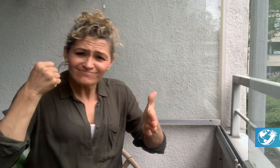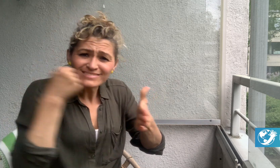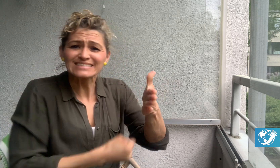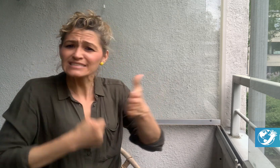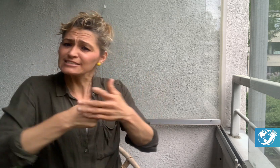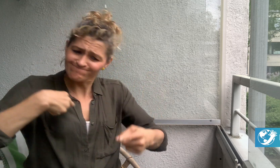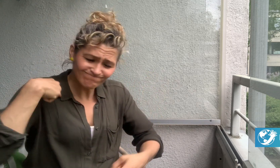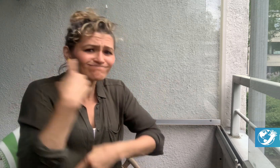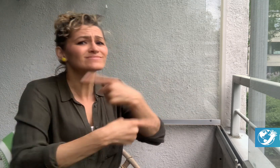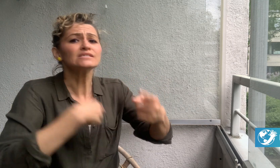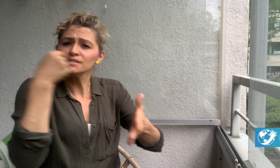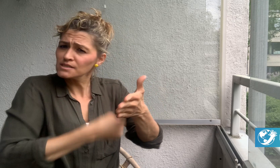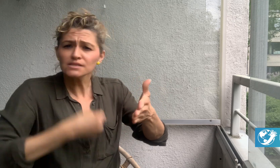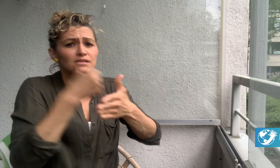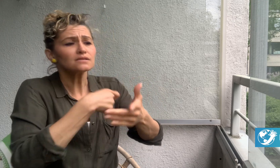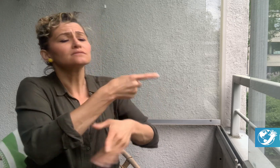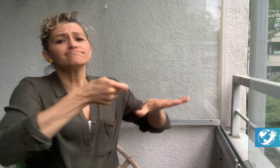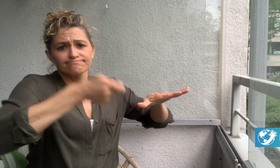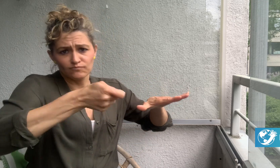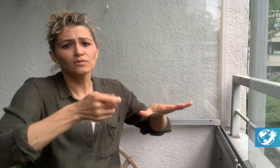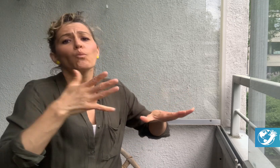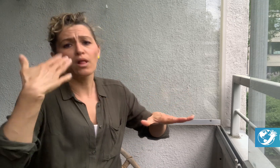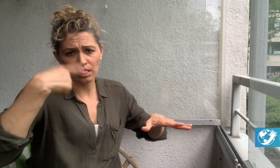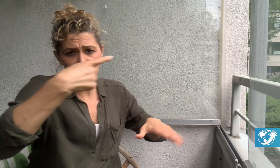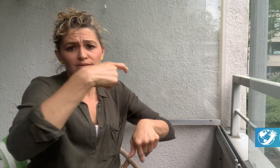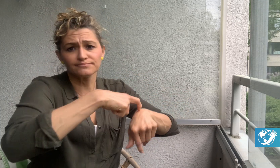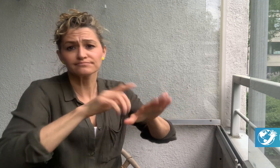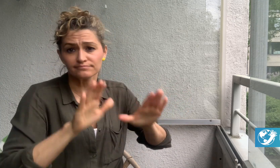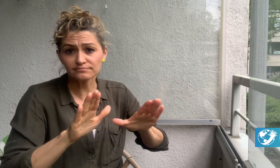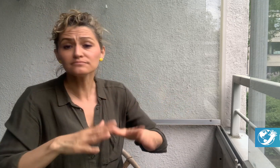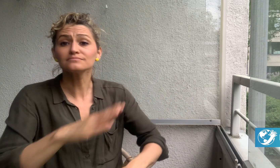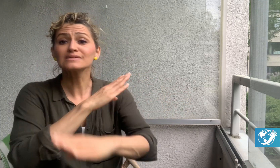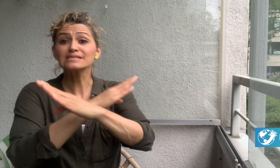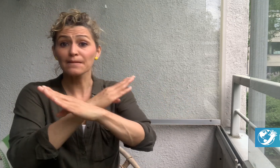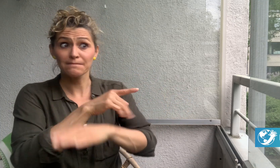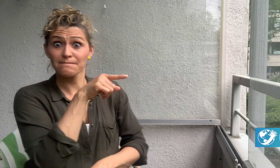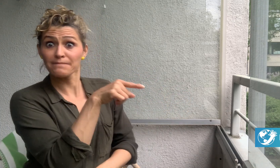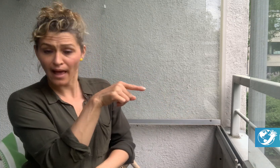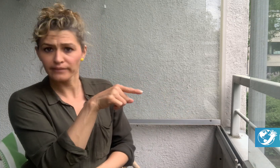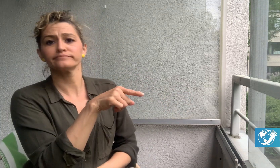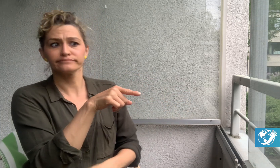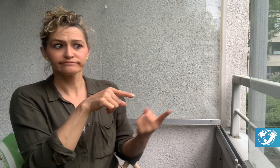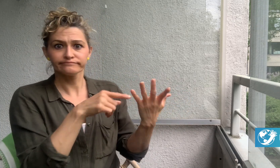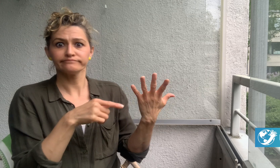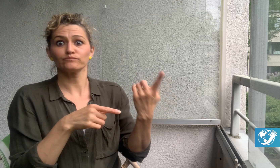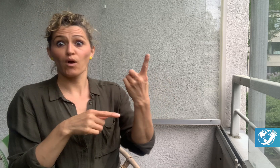in Zambia to continue their fight until the court date.